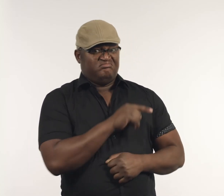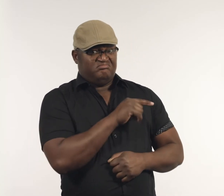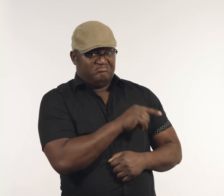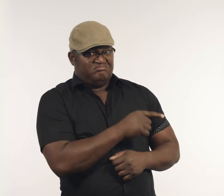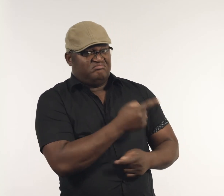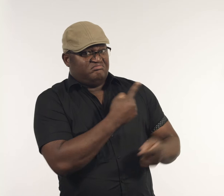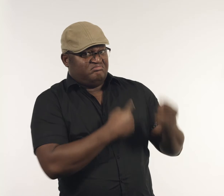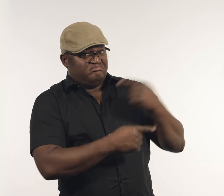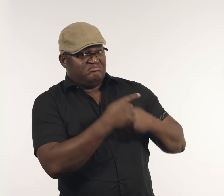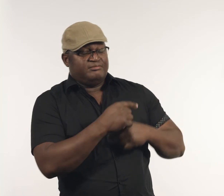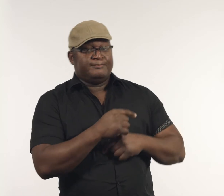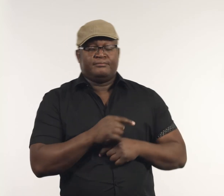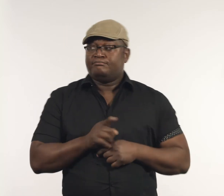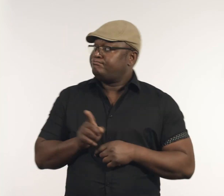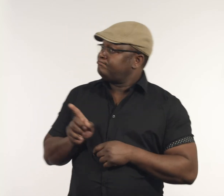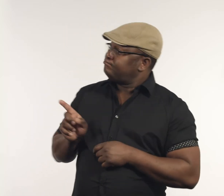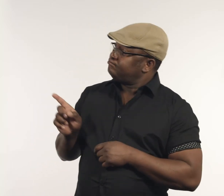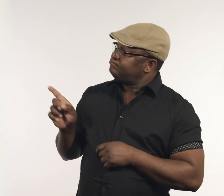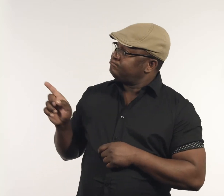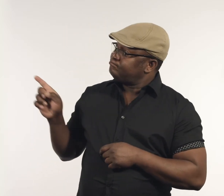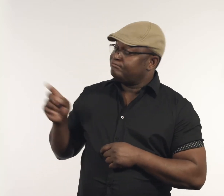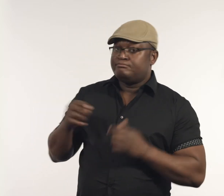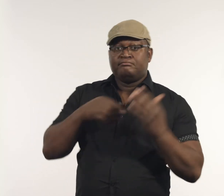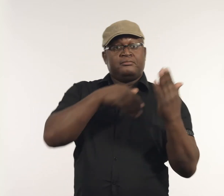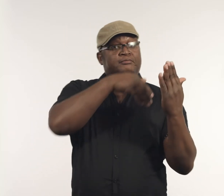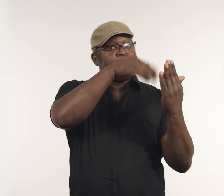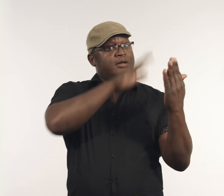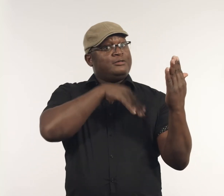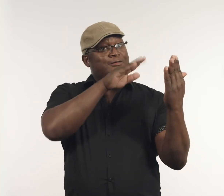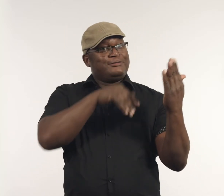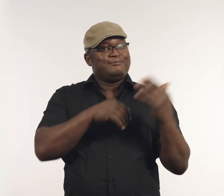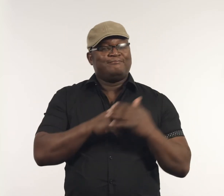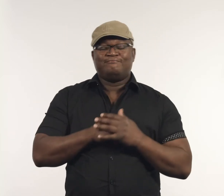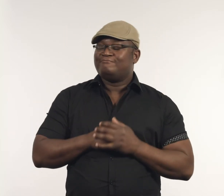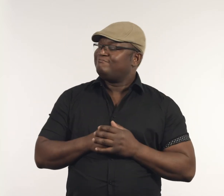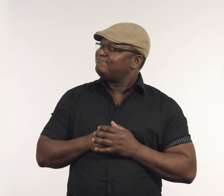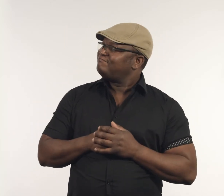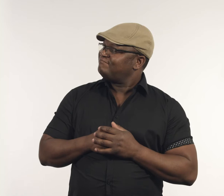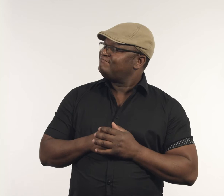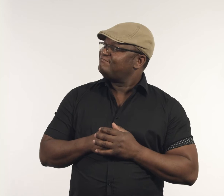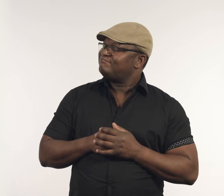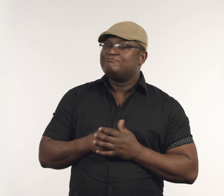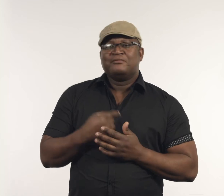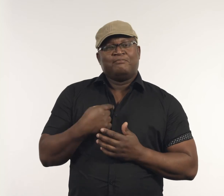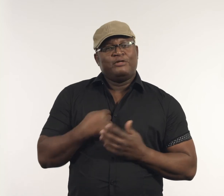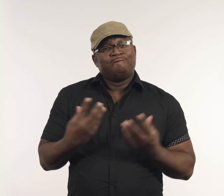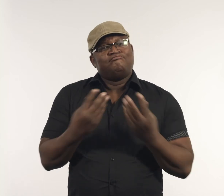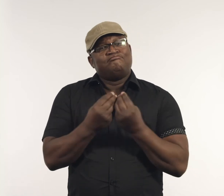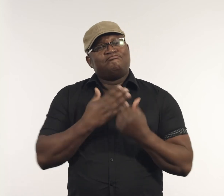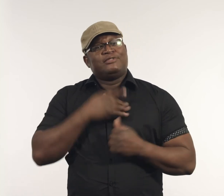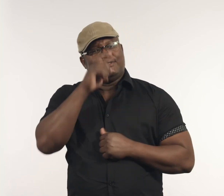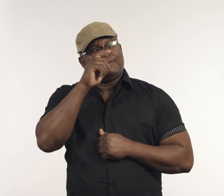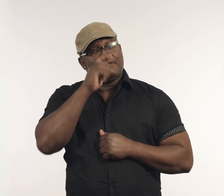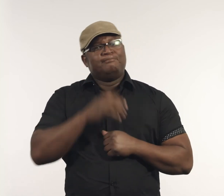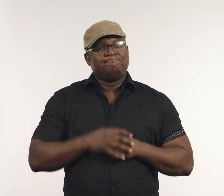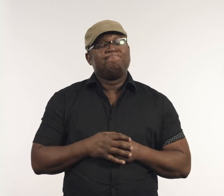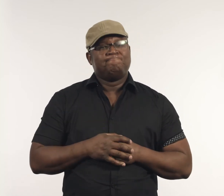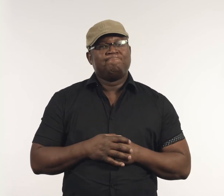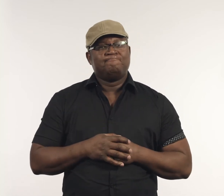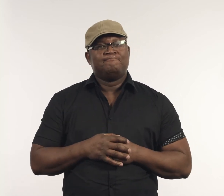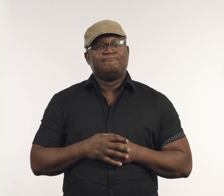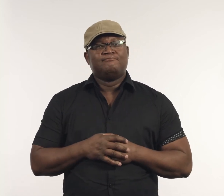'This is our picture of us sisters. Me and my sisters.